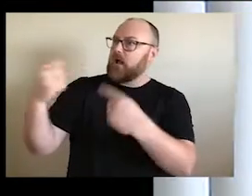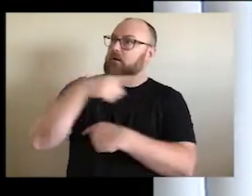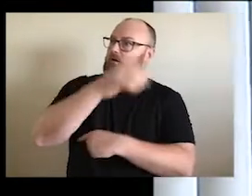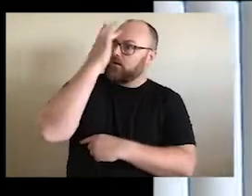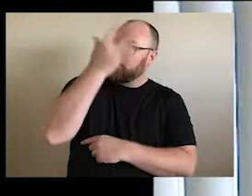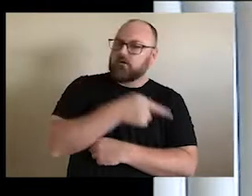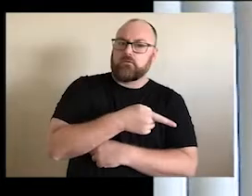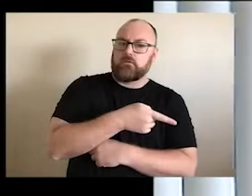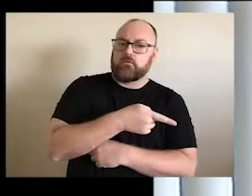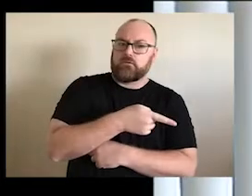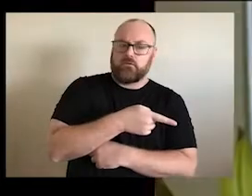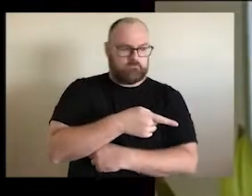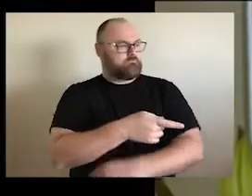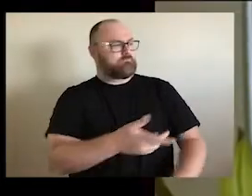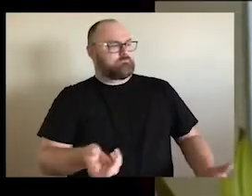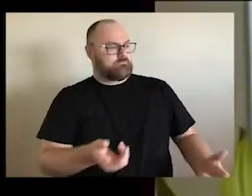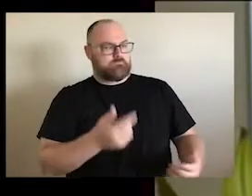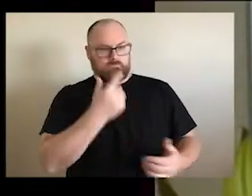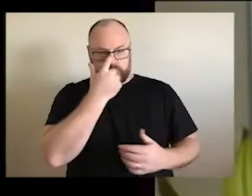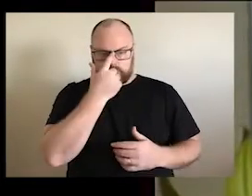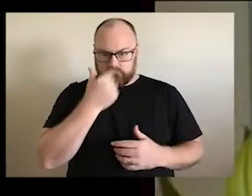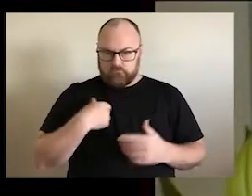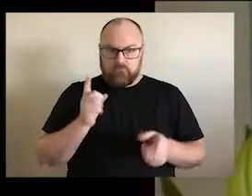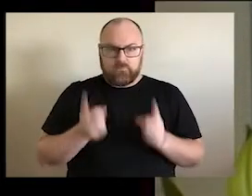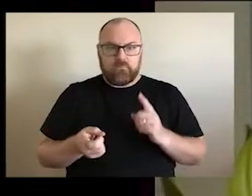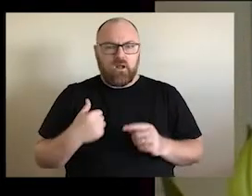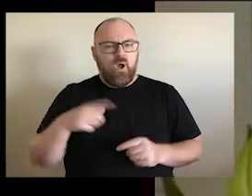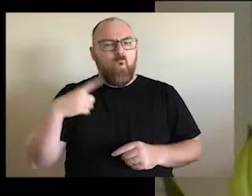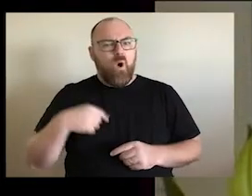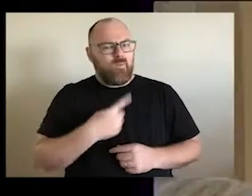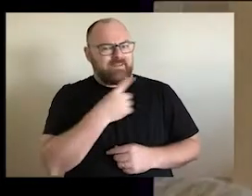when she talks about being Indian in the book, I suddenly go click